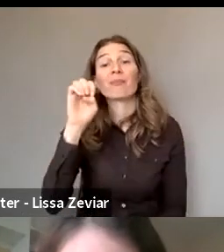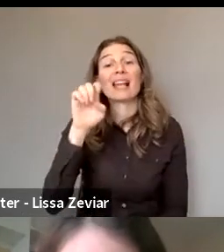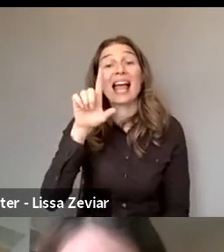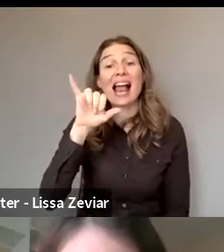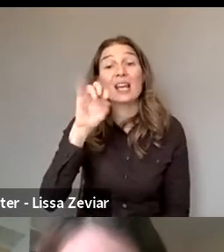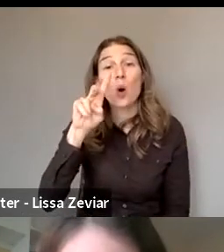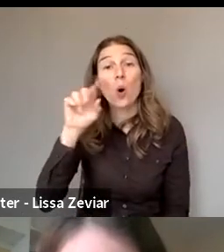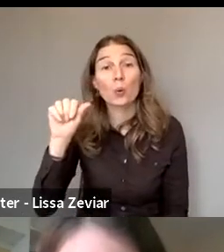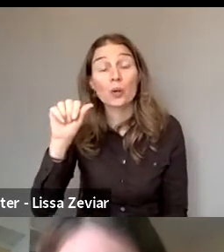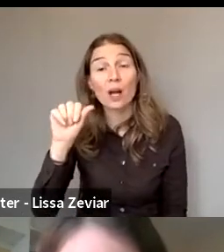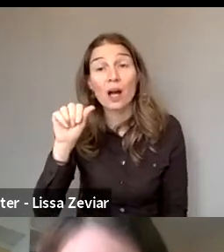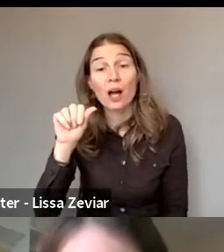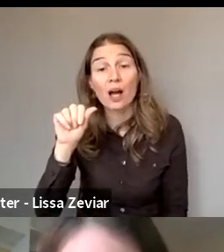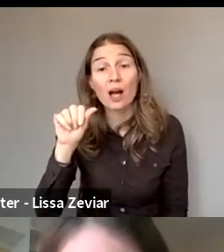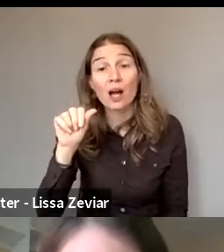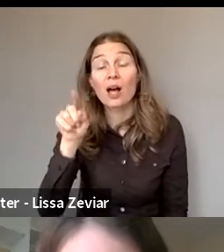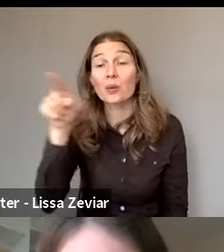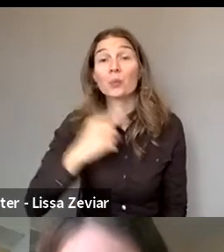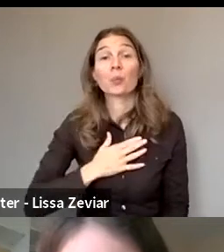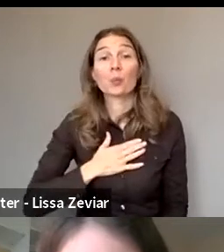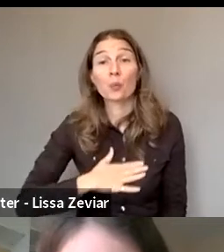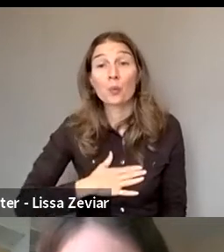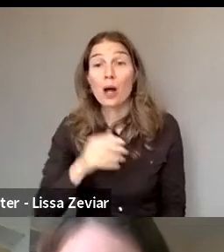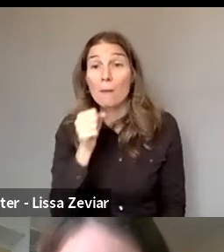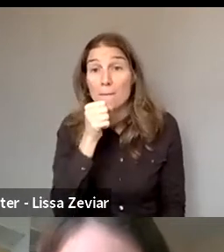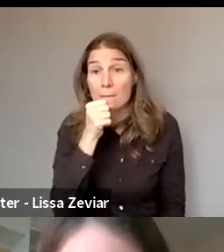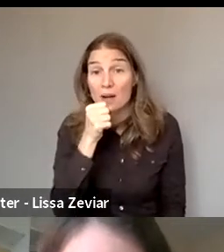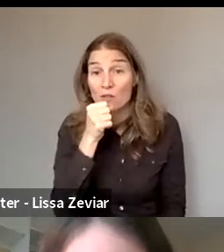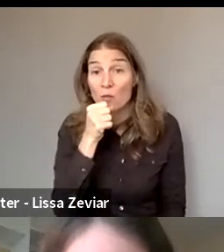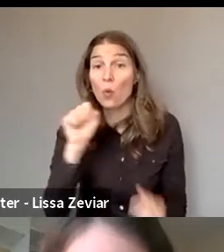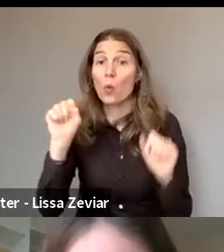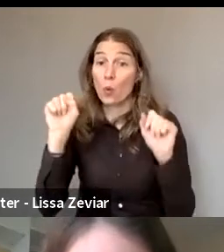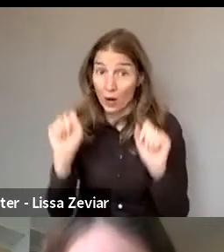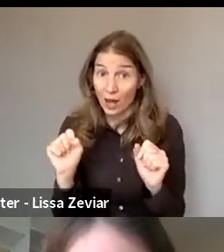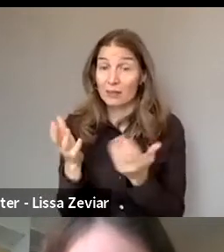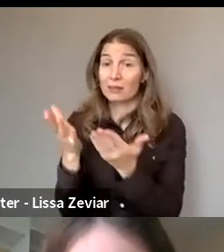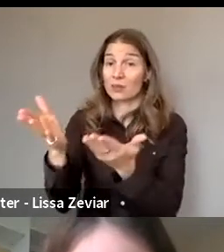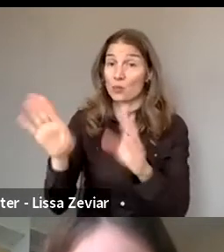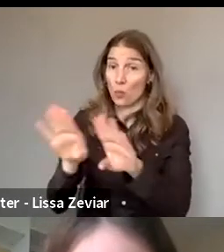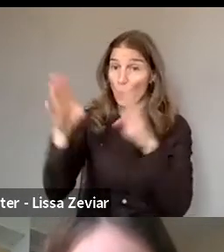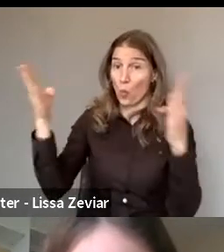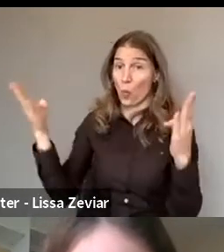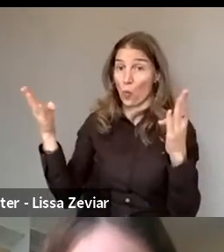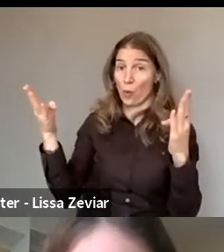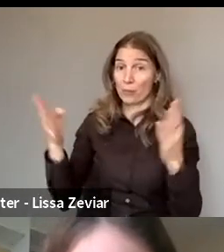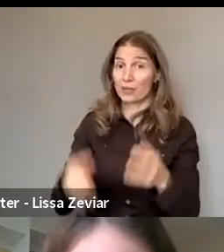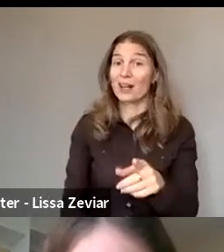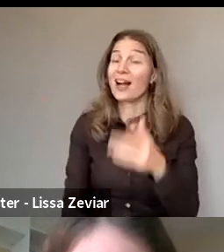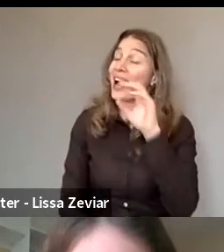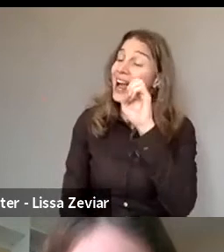if you want to take the floor, early if possible. Eliona, hello, welcome.